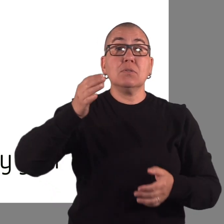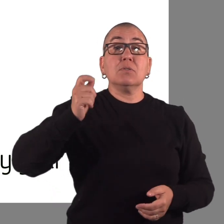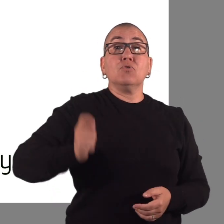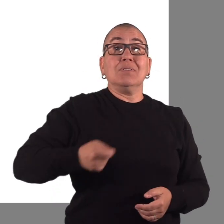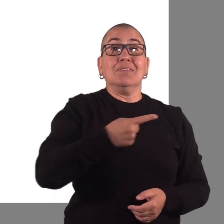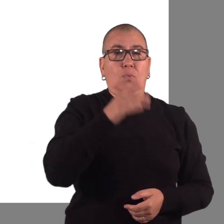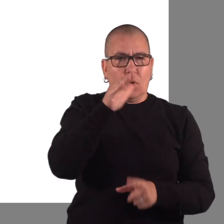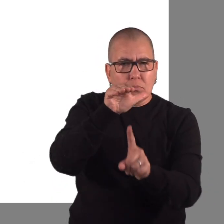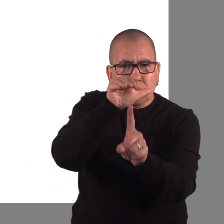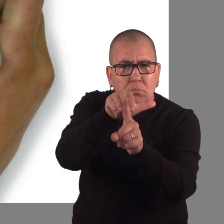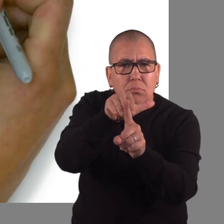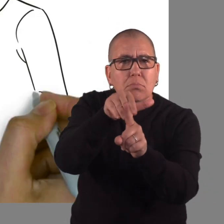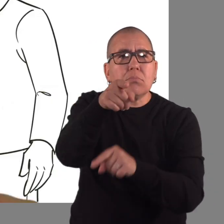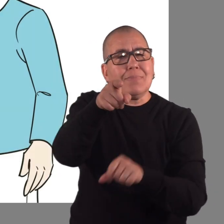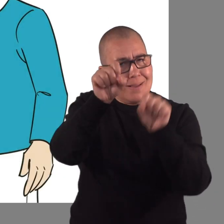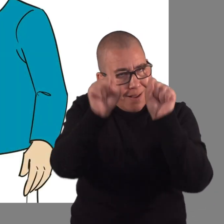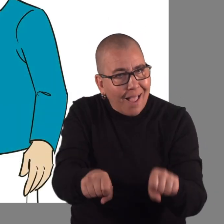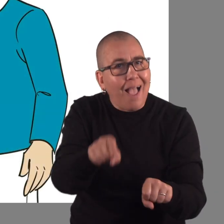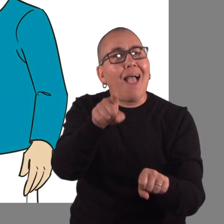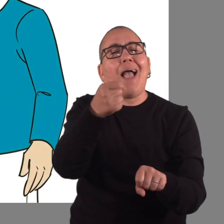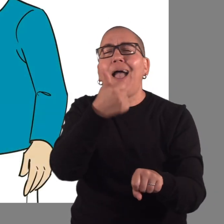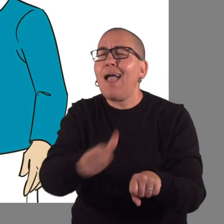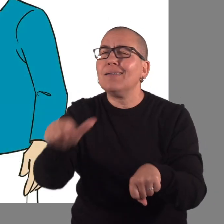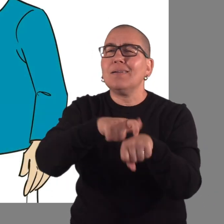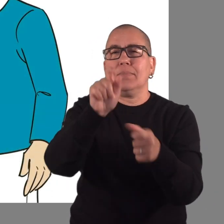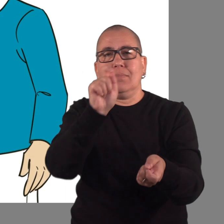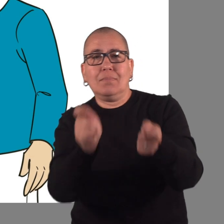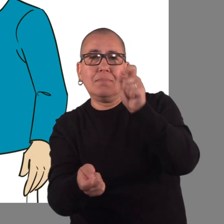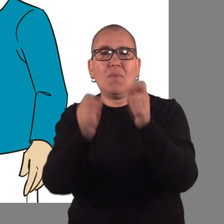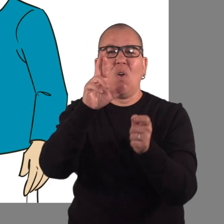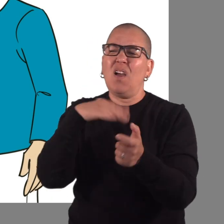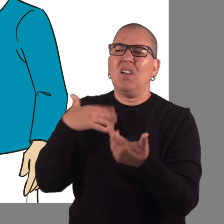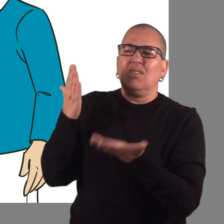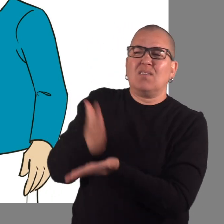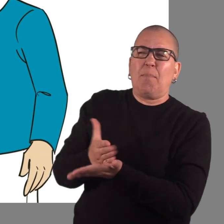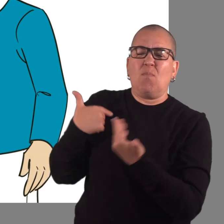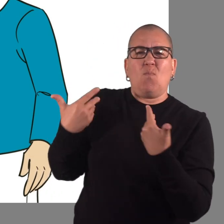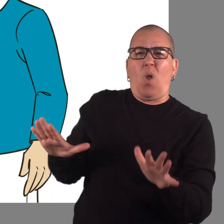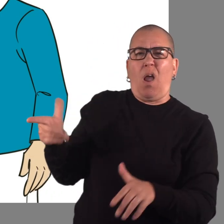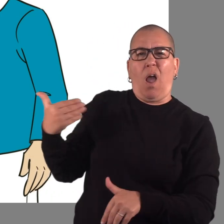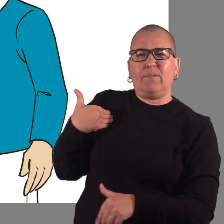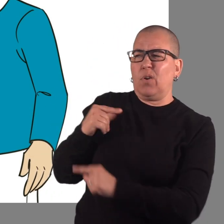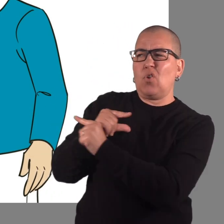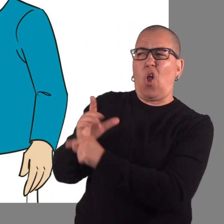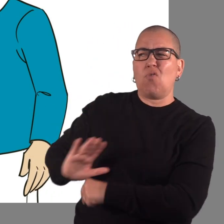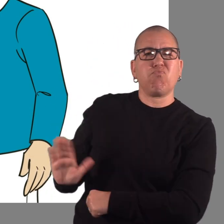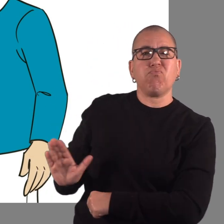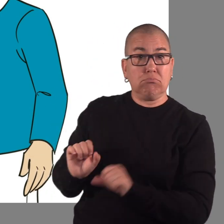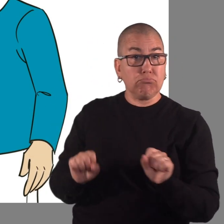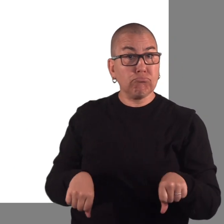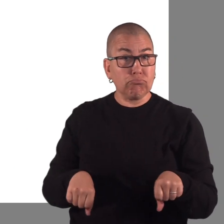that you can ask a judge to change or end the guardianship at any time.